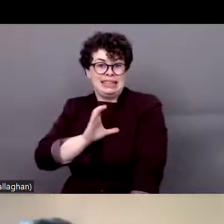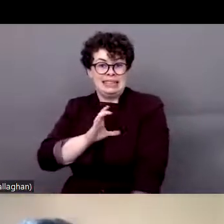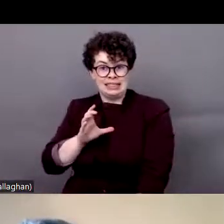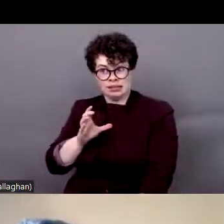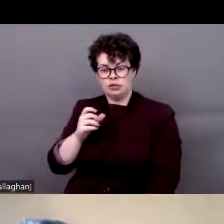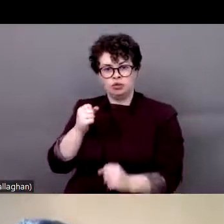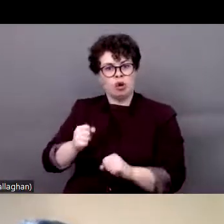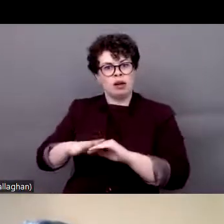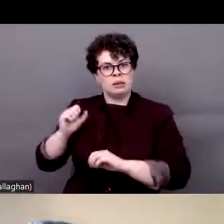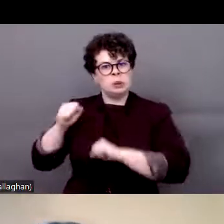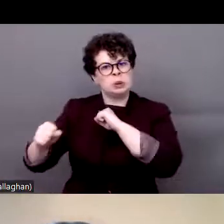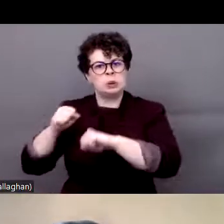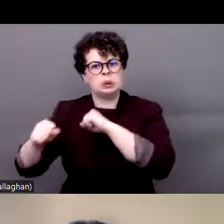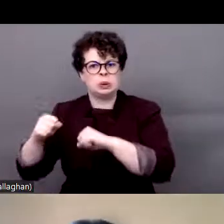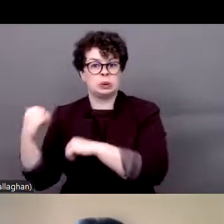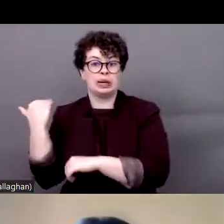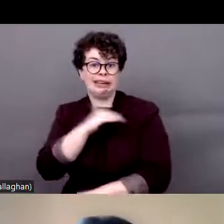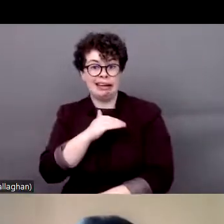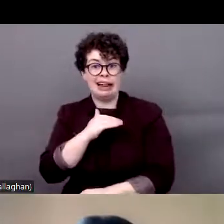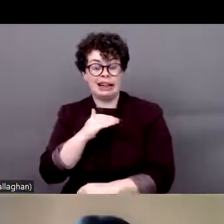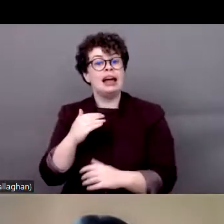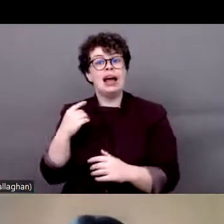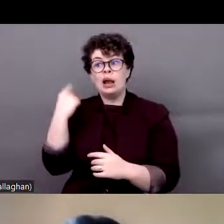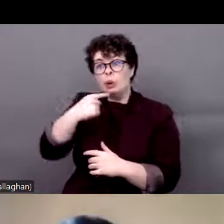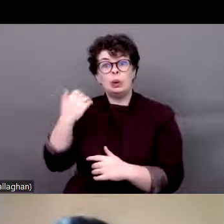persons. Another important data is